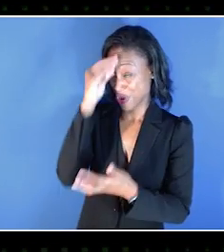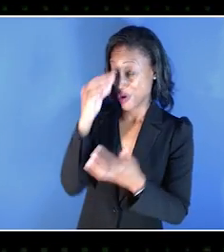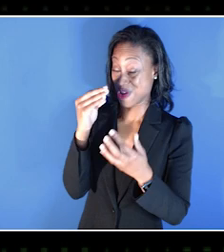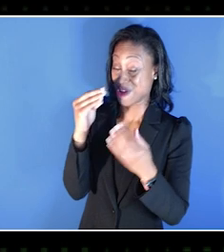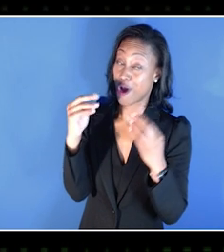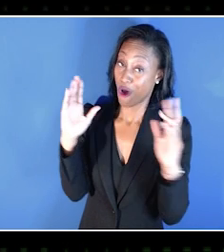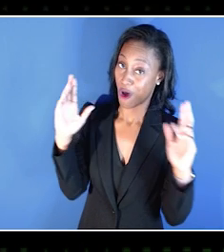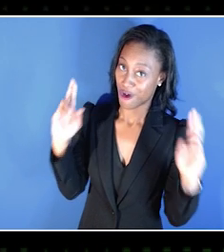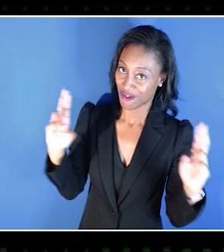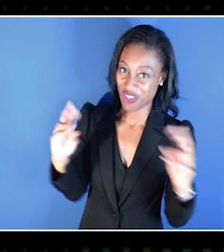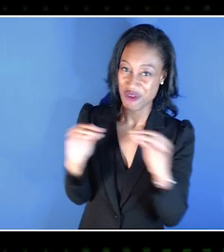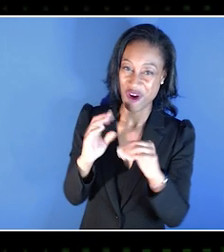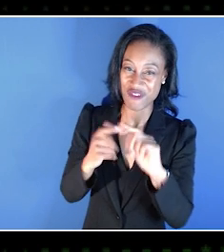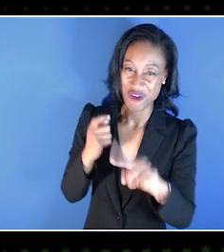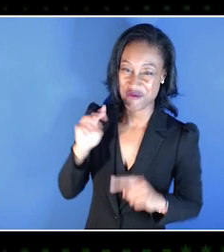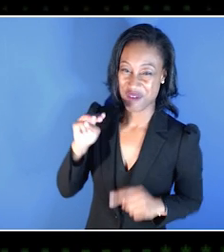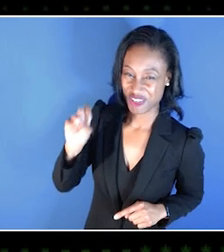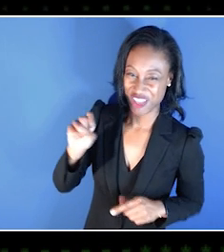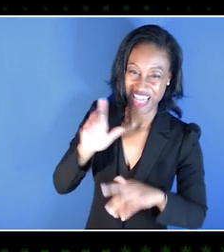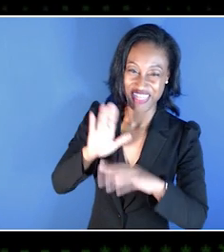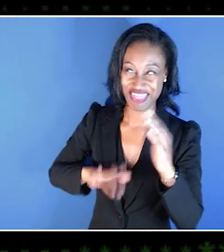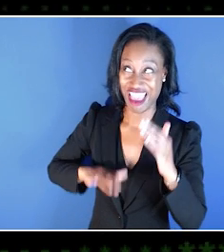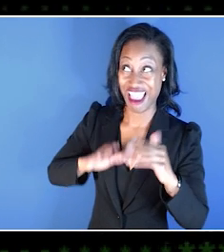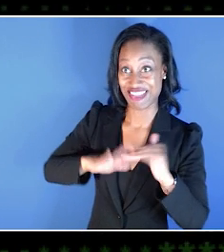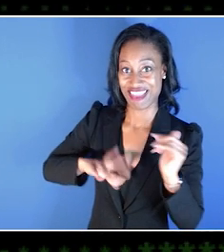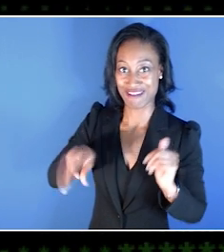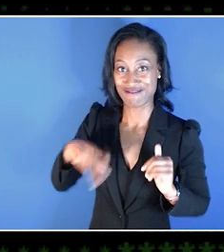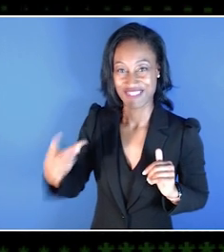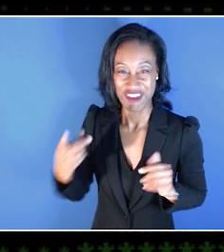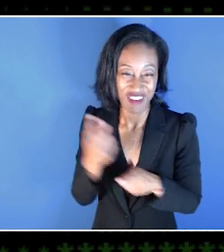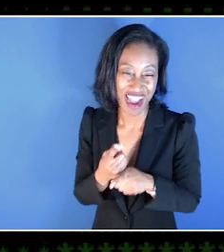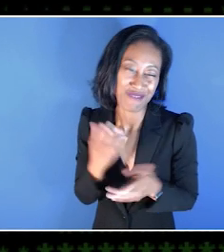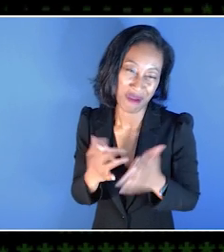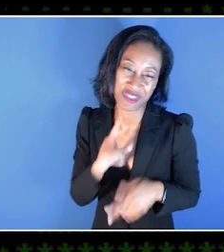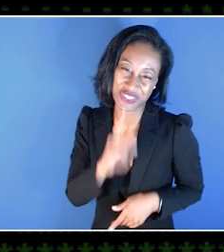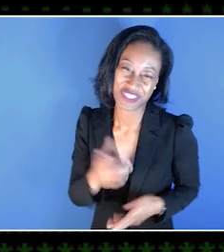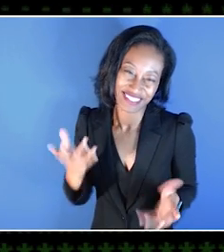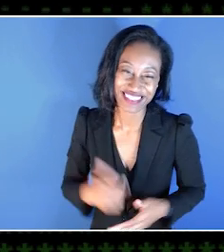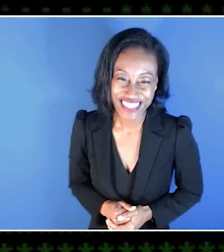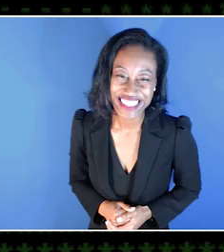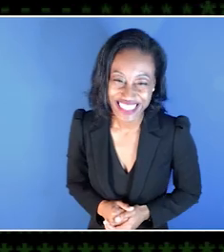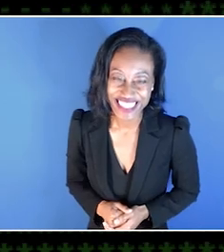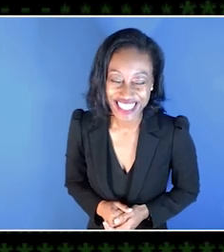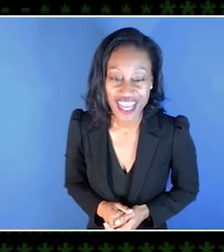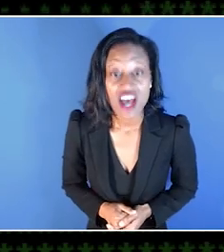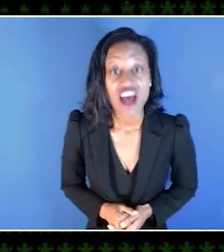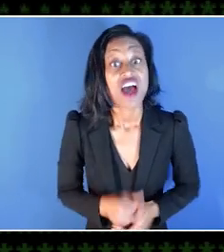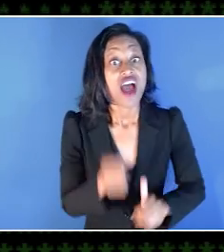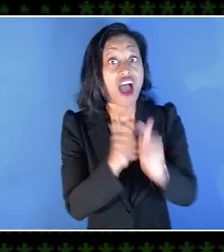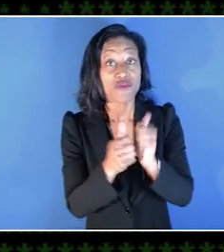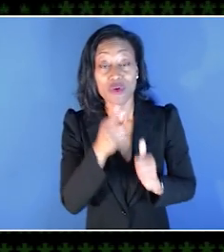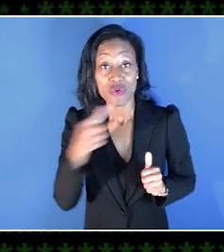I'm probably learning more from Microsoft than the other way around, [CHUCKLES] I think it's probably true to say. Everyone who comes to us has a different reason